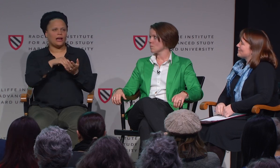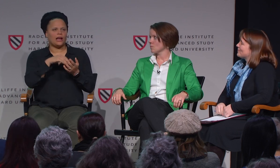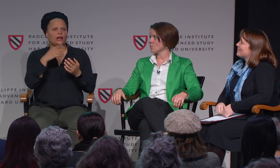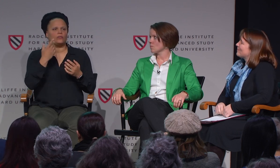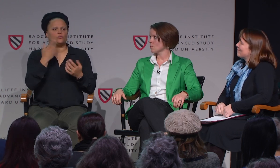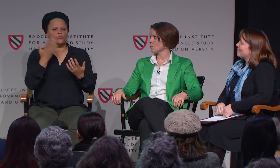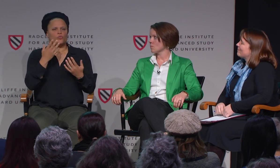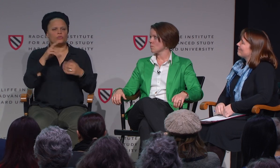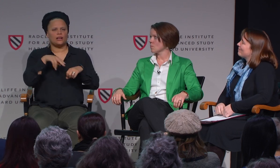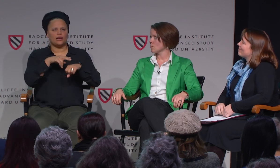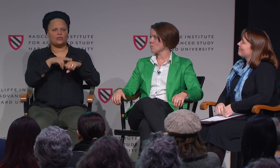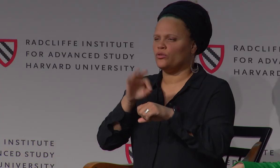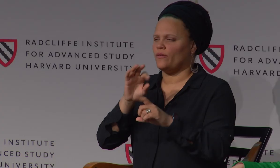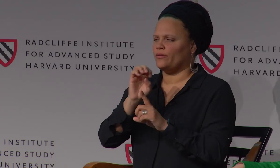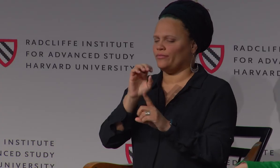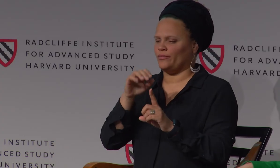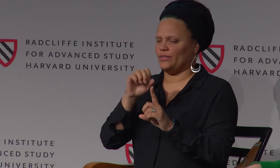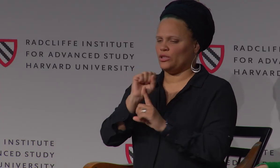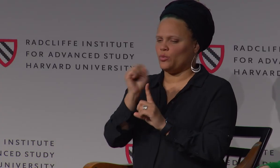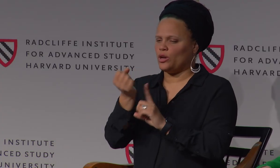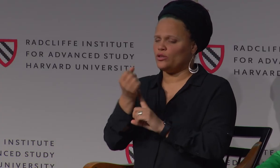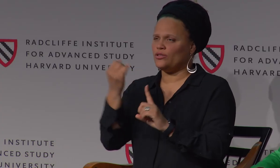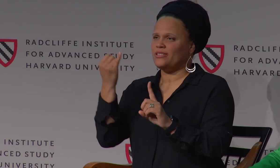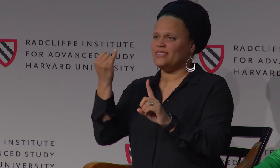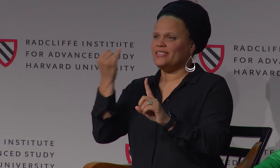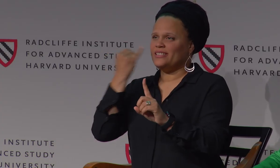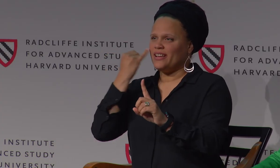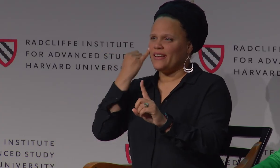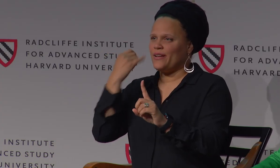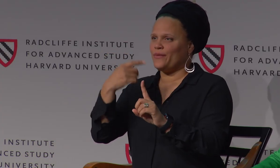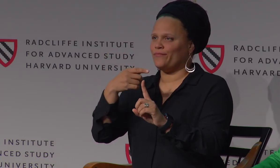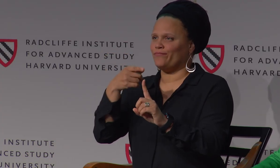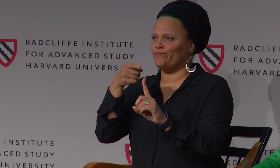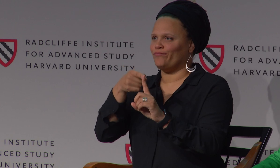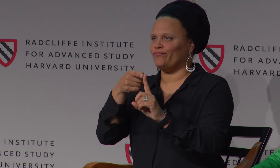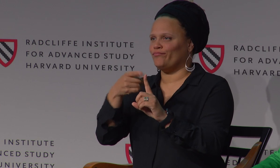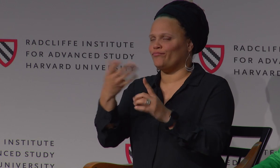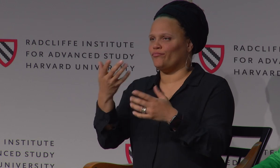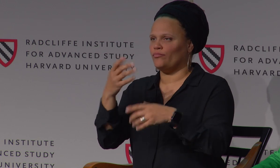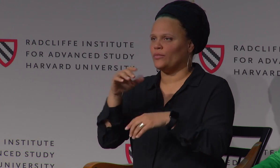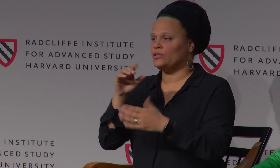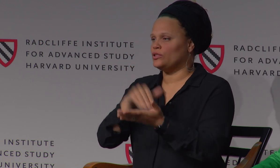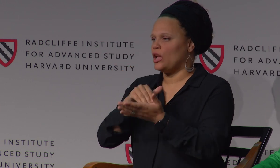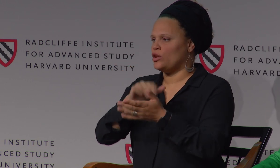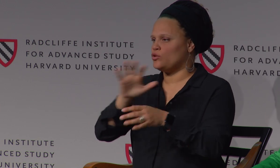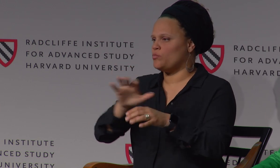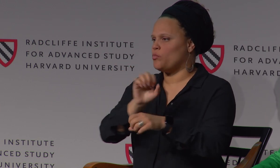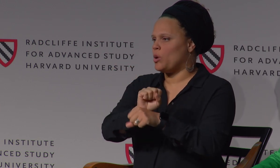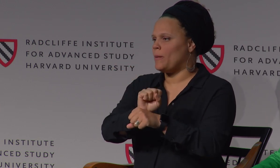For thoughts on that, I think it would really depend on the environment.